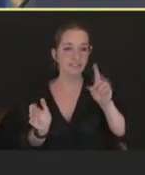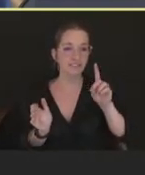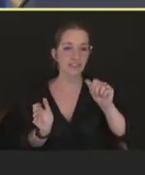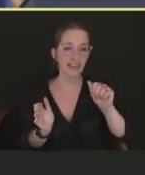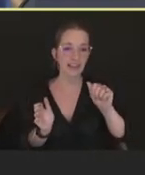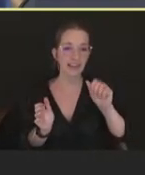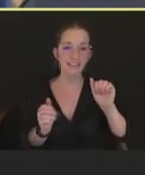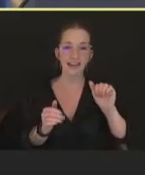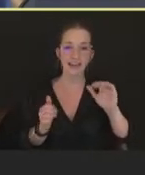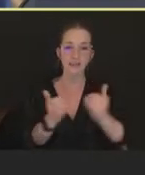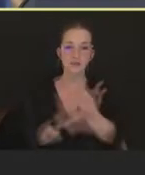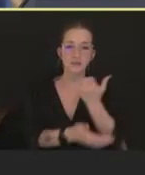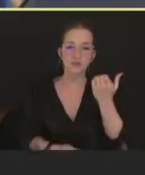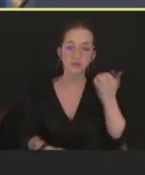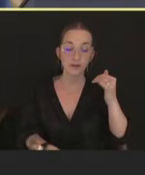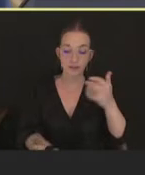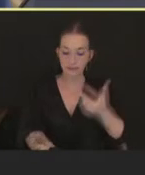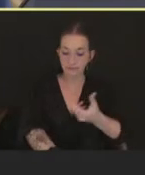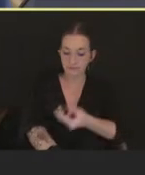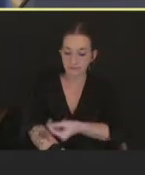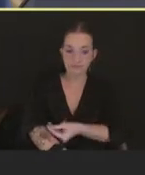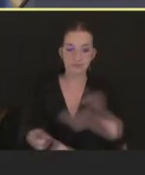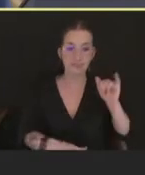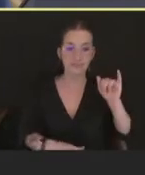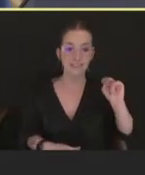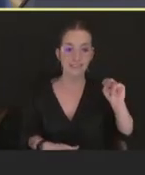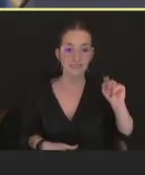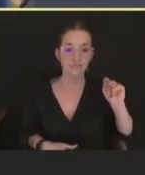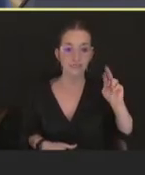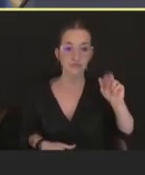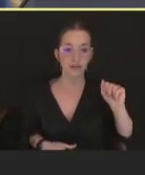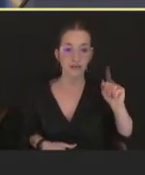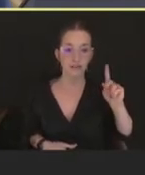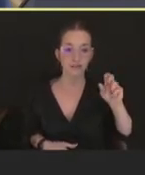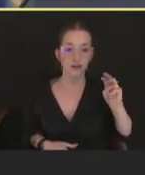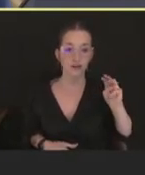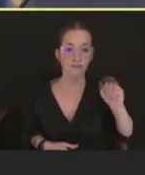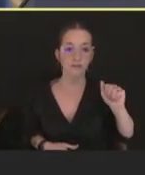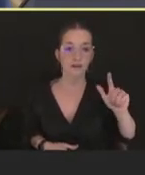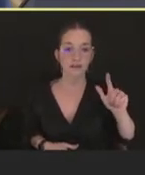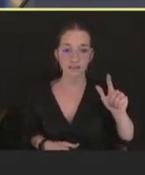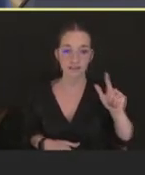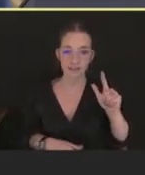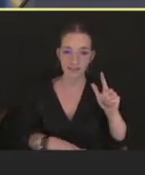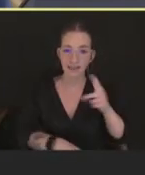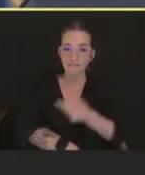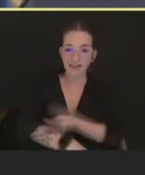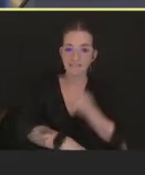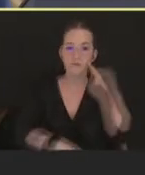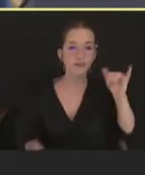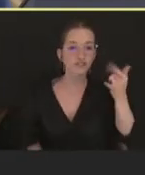round of administration for the JYNNEOS vaccine, which allowed us to get between three to five